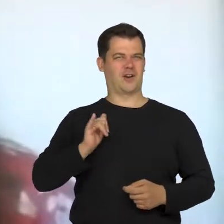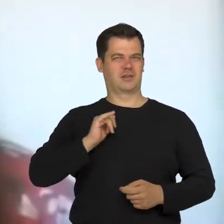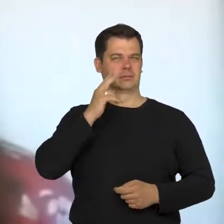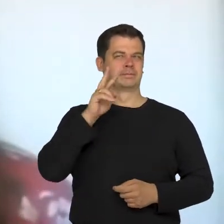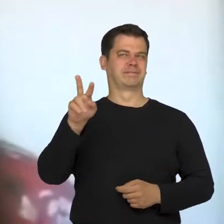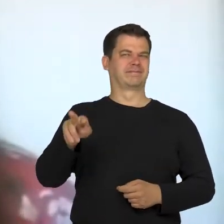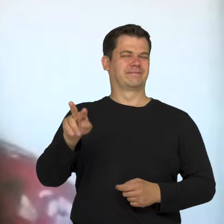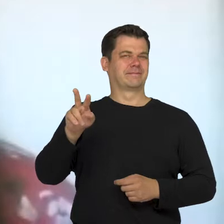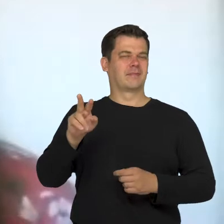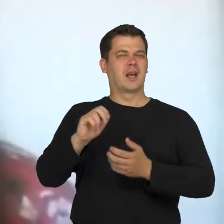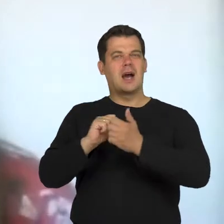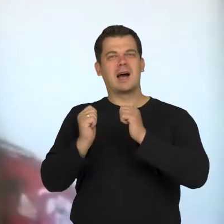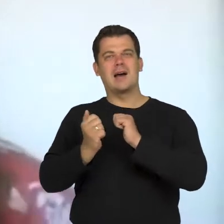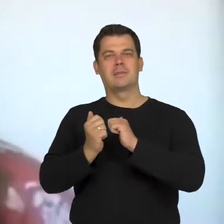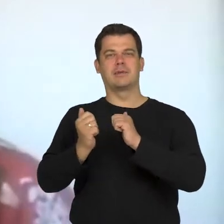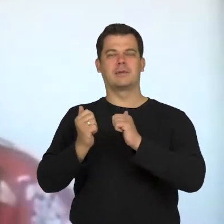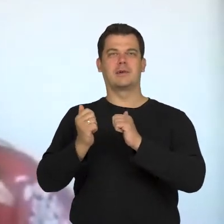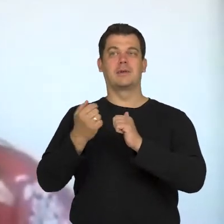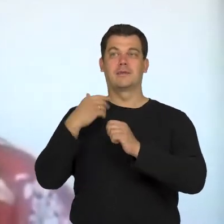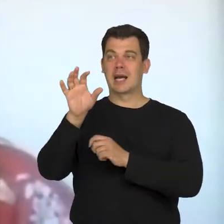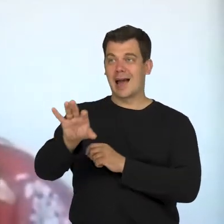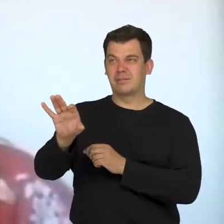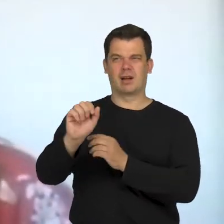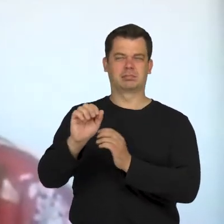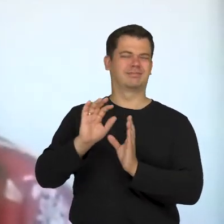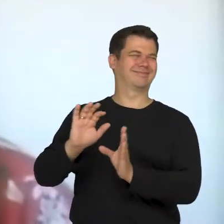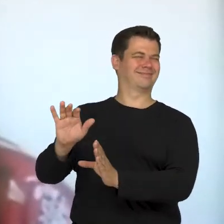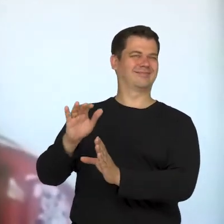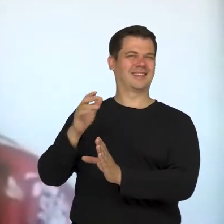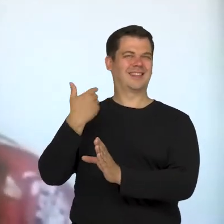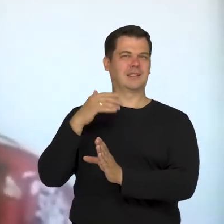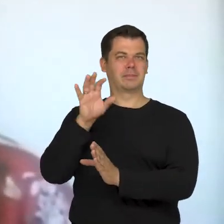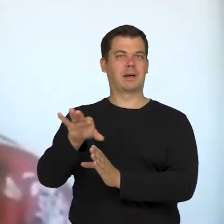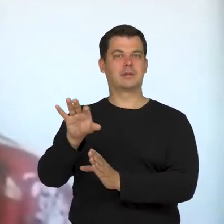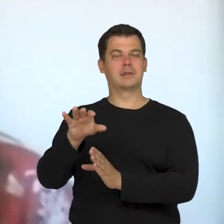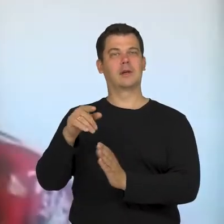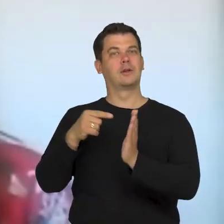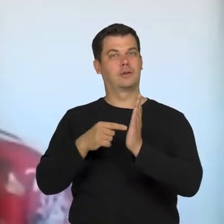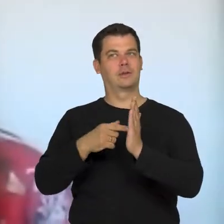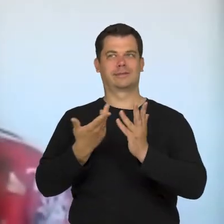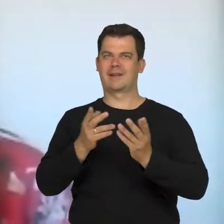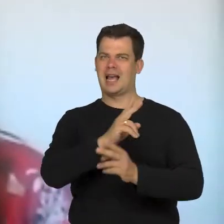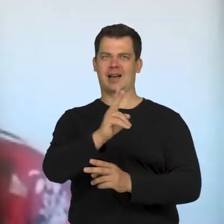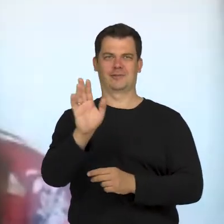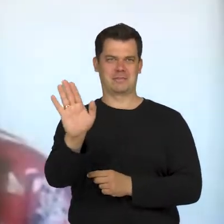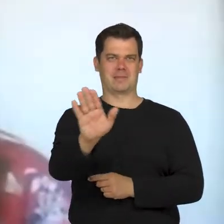whether we should or shouldn't stare, is, in fact, shared by everyone and we all have had these moments